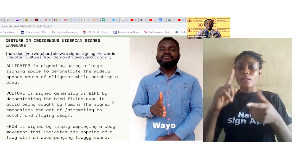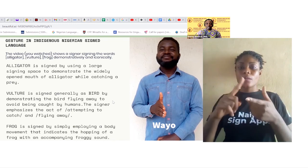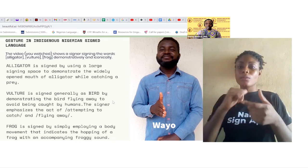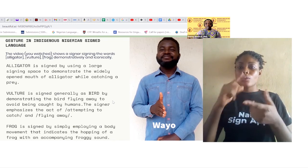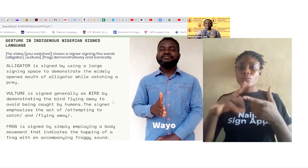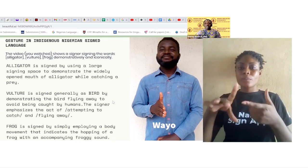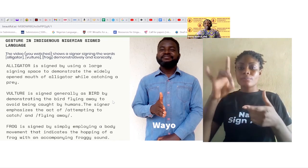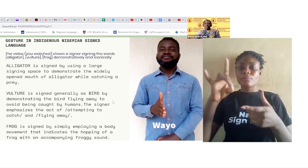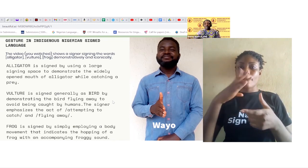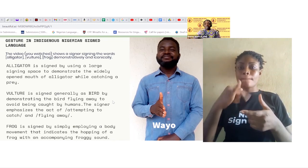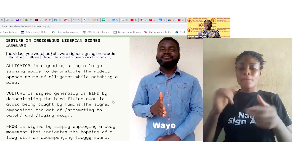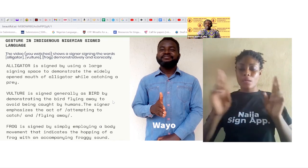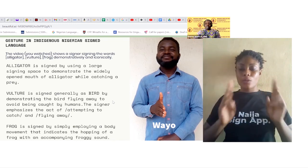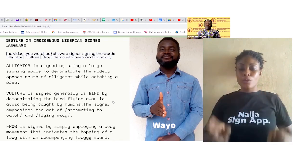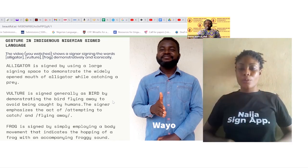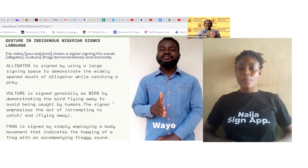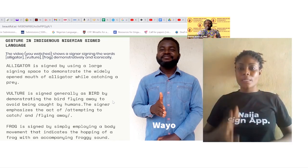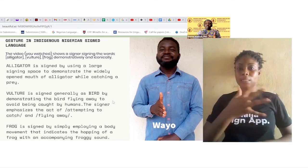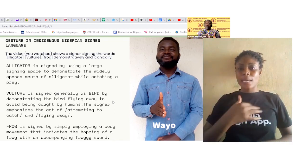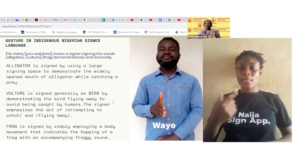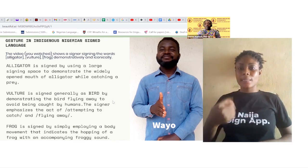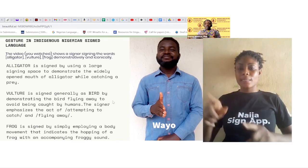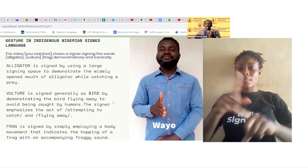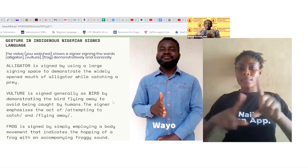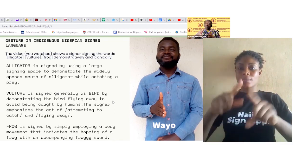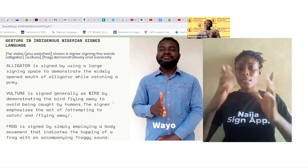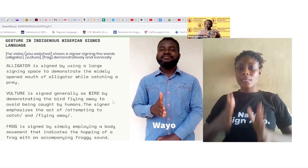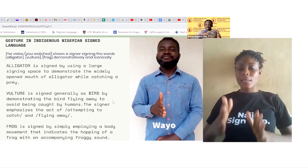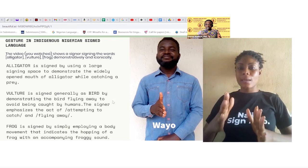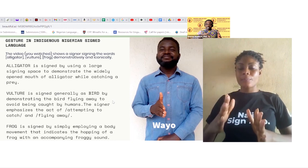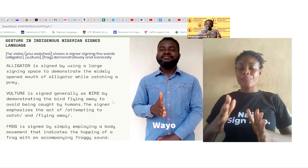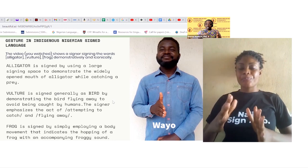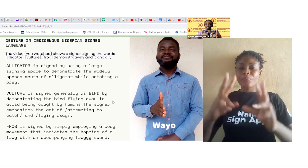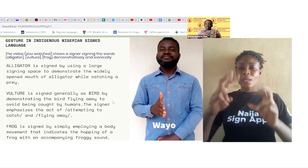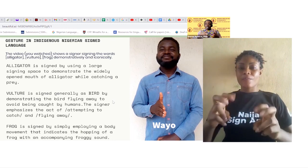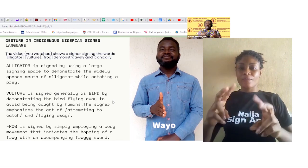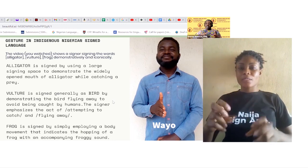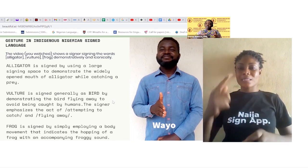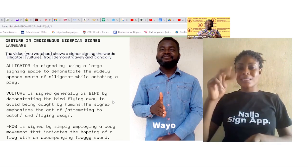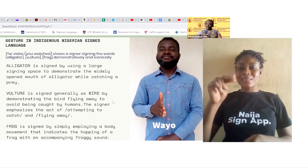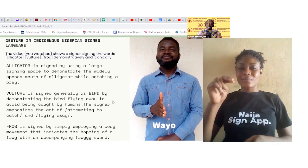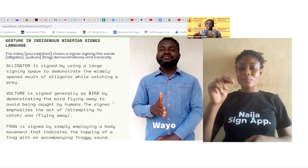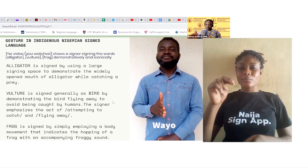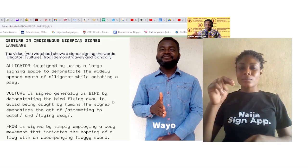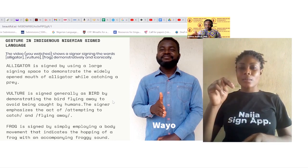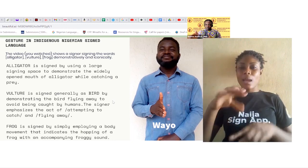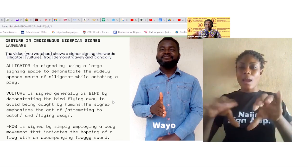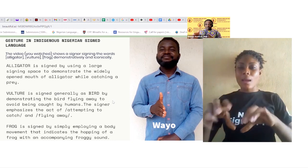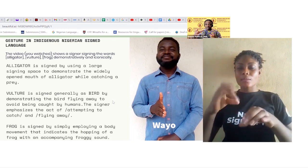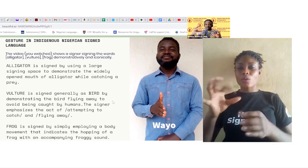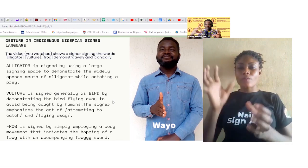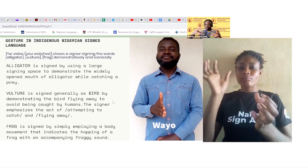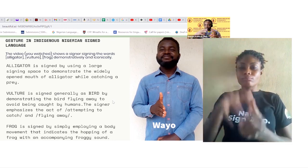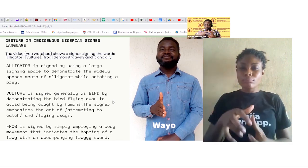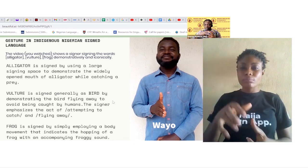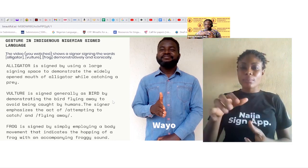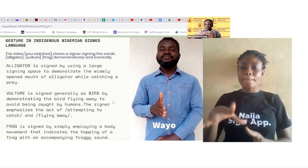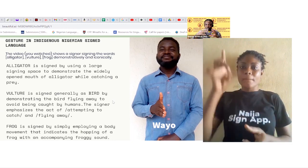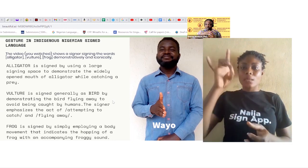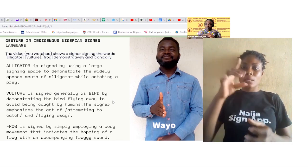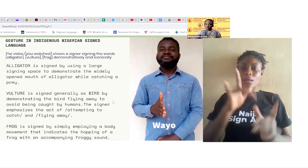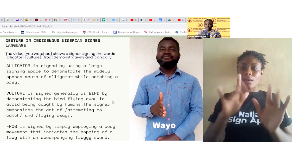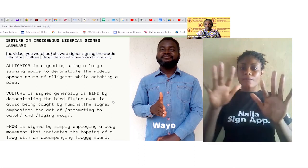and the designer emphasizes the act of attempting to catch and flying away that is um the two